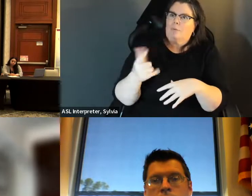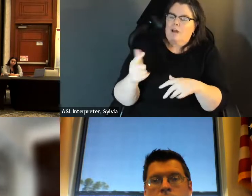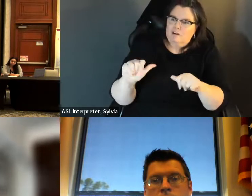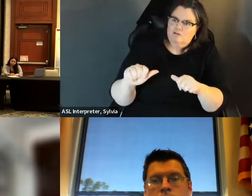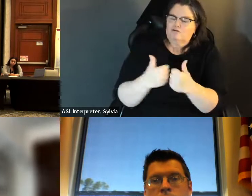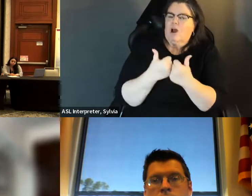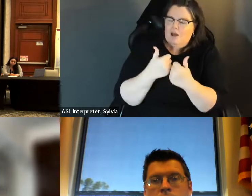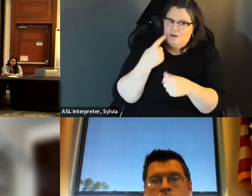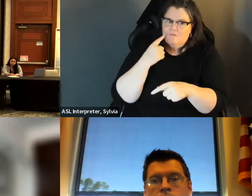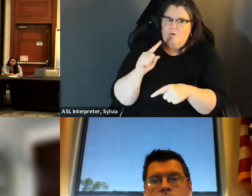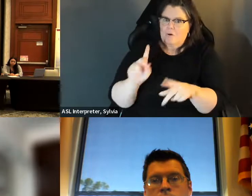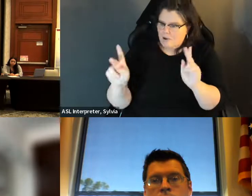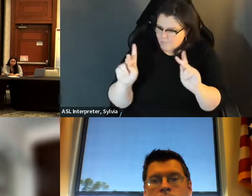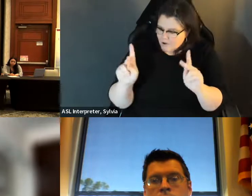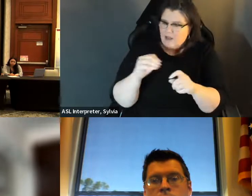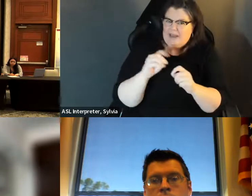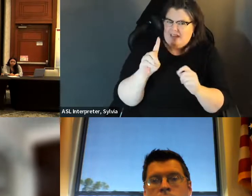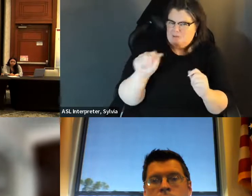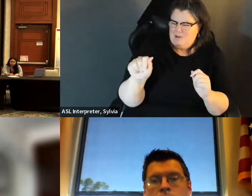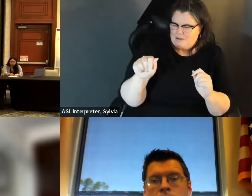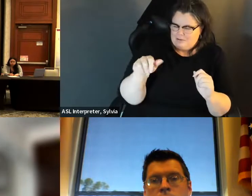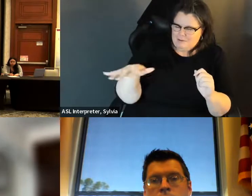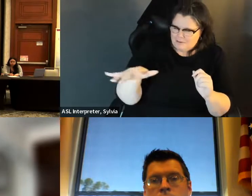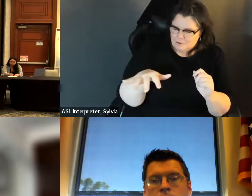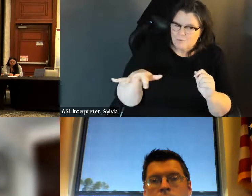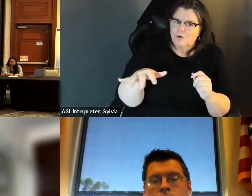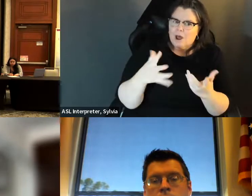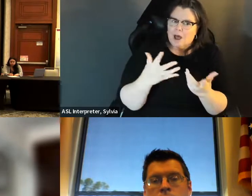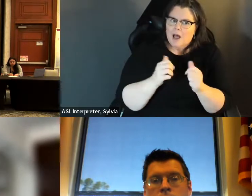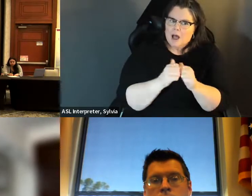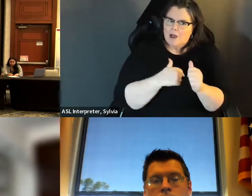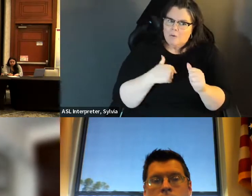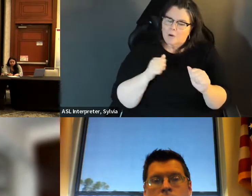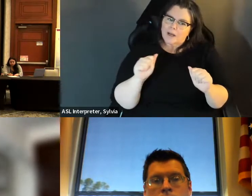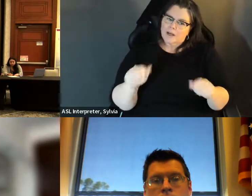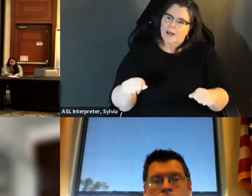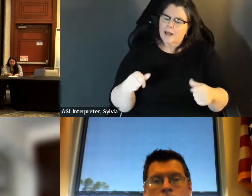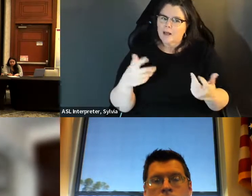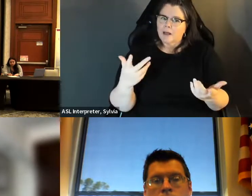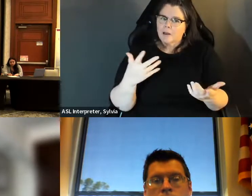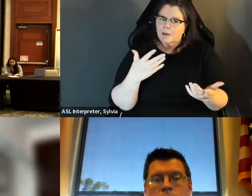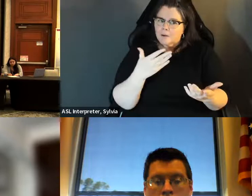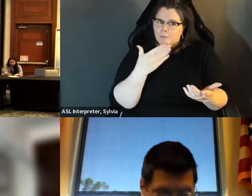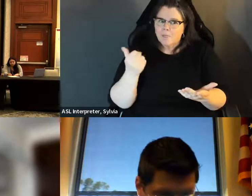So David, could you speak a little bit about as a challenge for folks in the disability community, and how that's any amplified by intersectionality? how that's amplified by intersectionality and how can